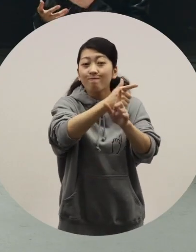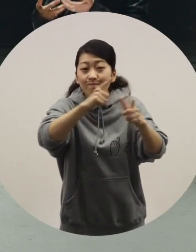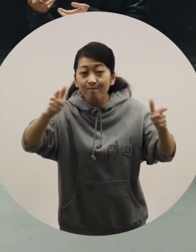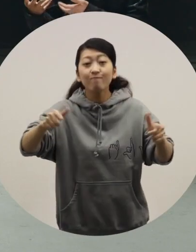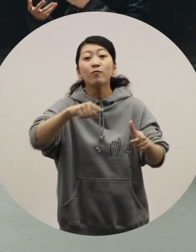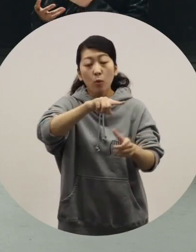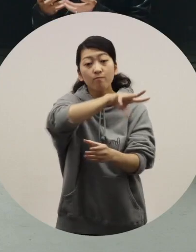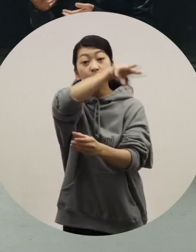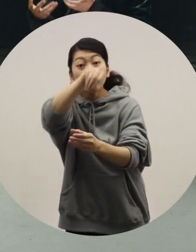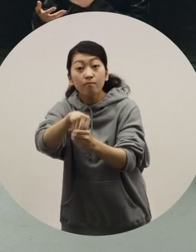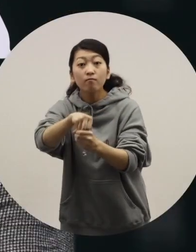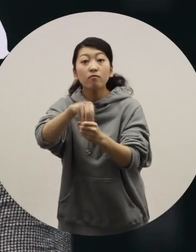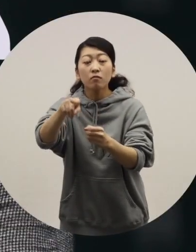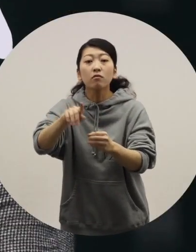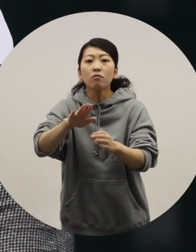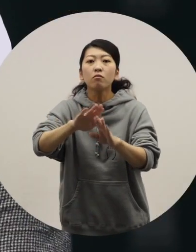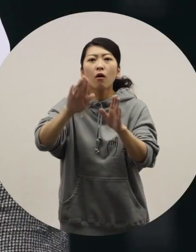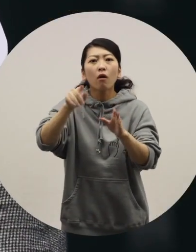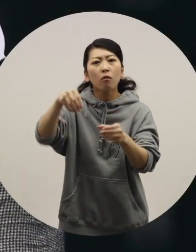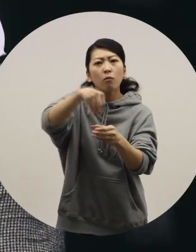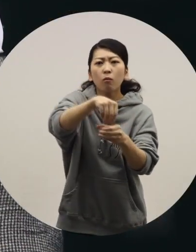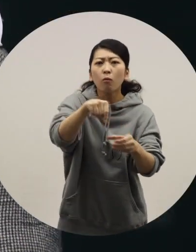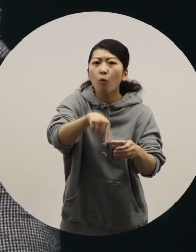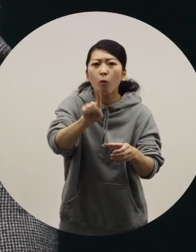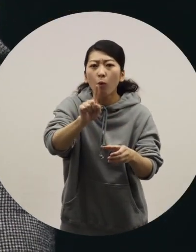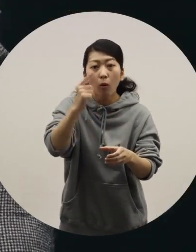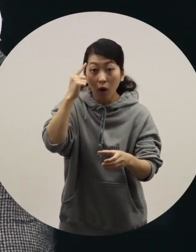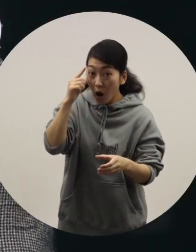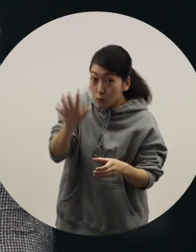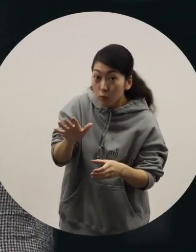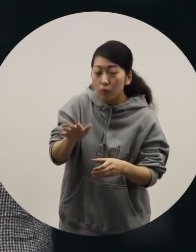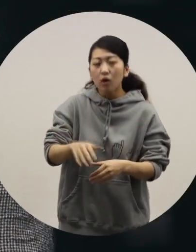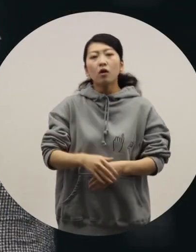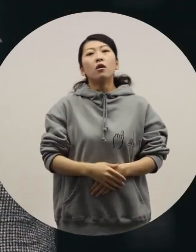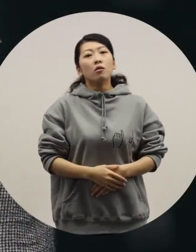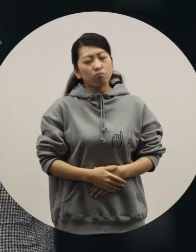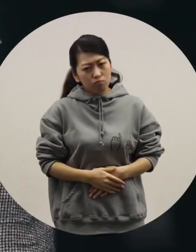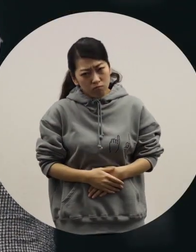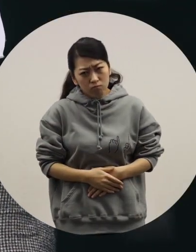about how fashion has accepted diversity? Mmm c